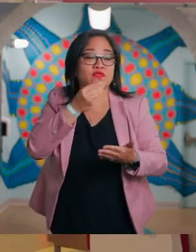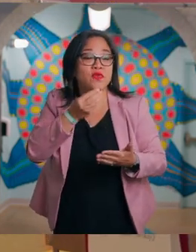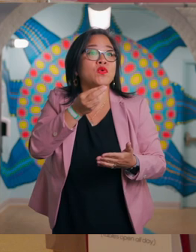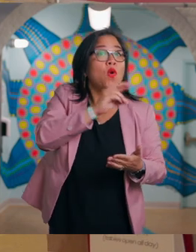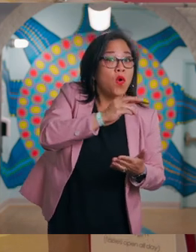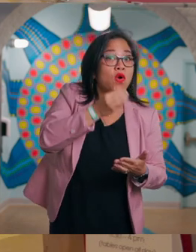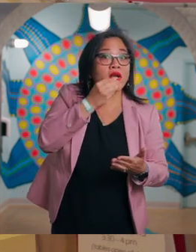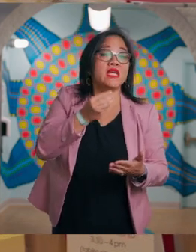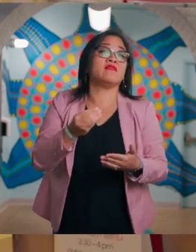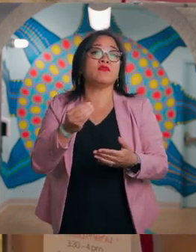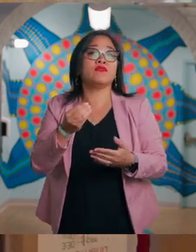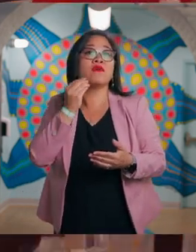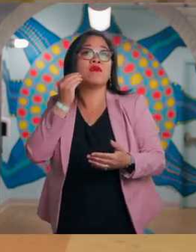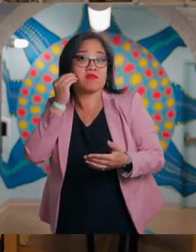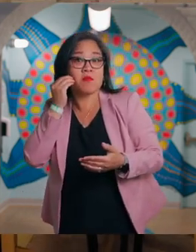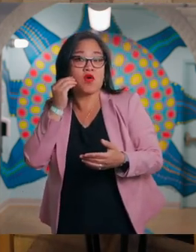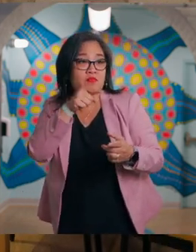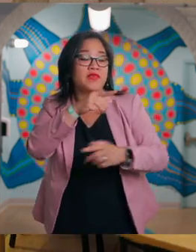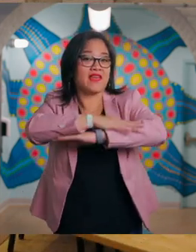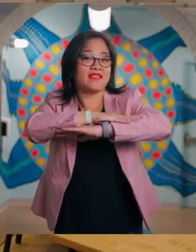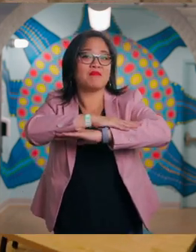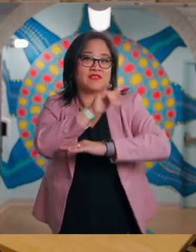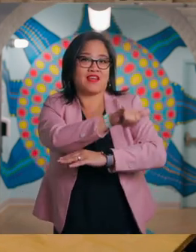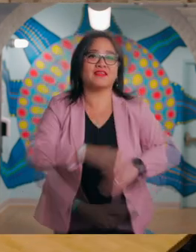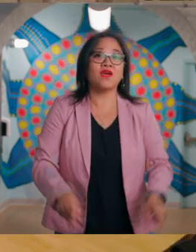You can purchase food or eat food from home at the tables here.